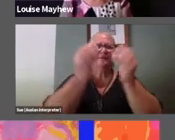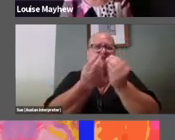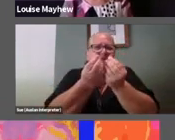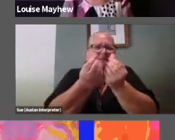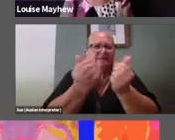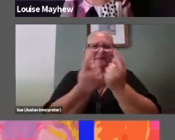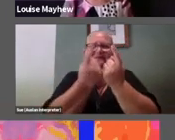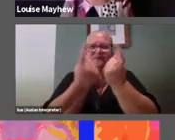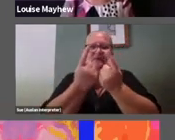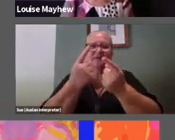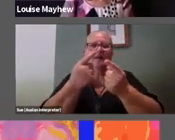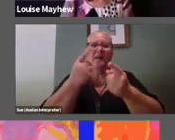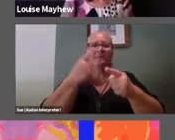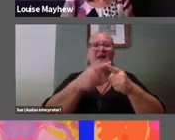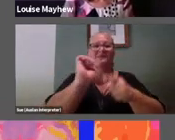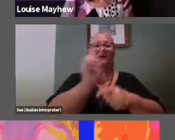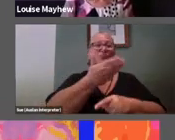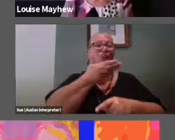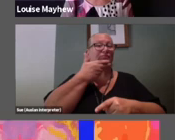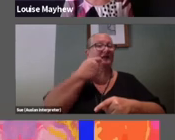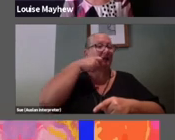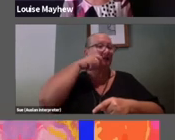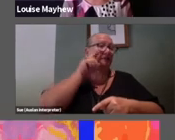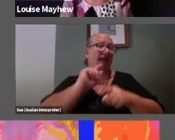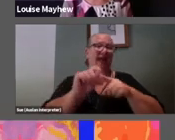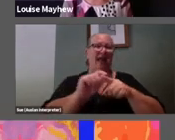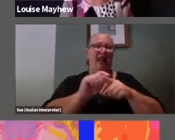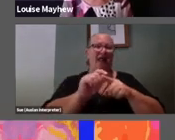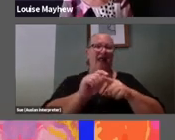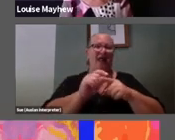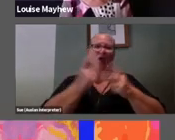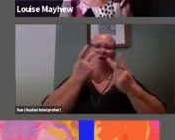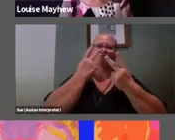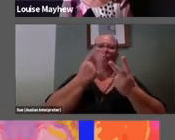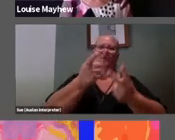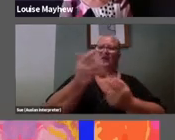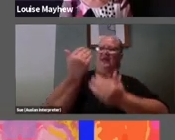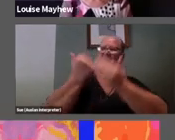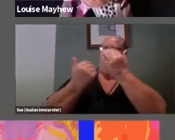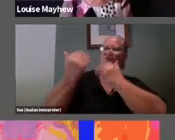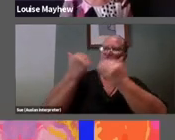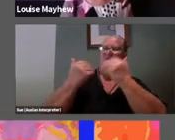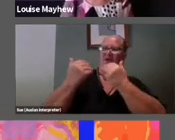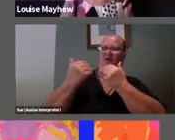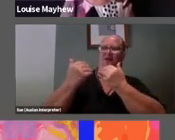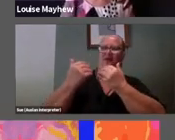pink colors pay homage to a history of queer aesthetics.